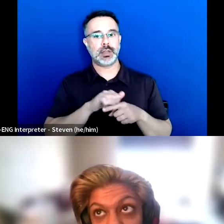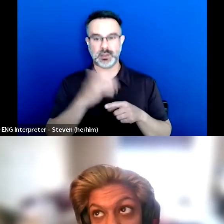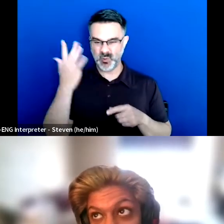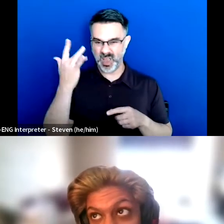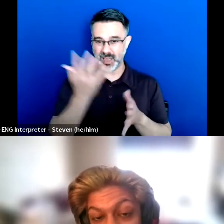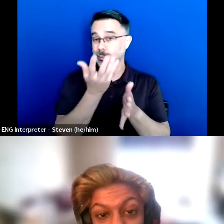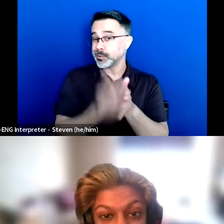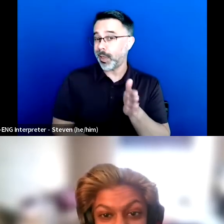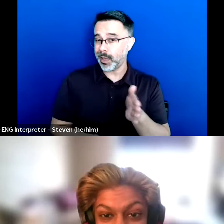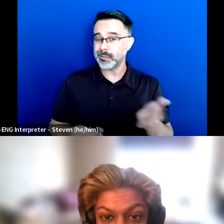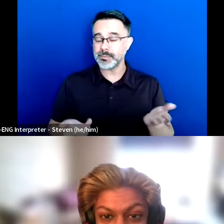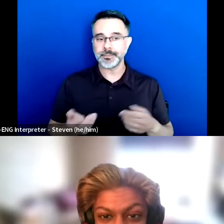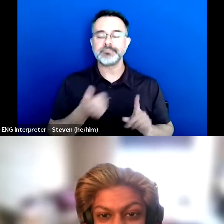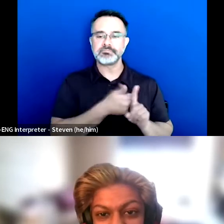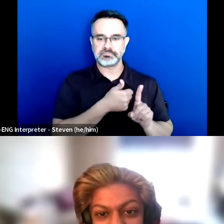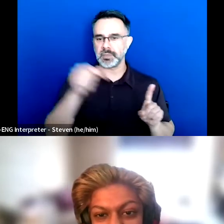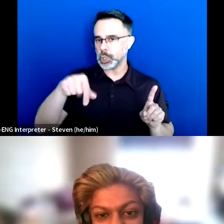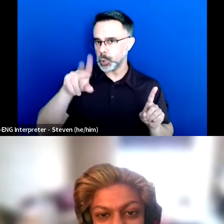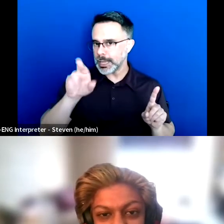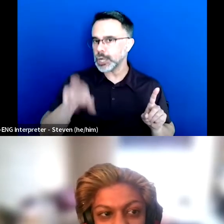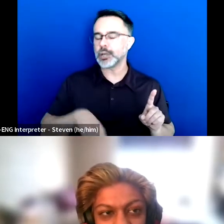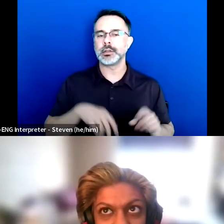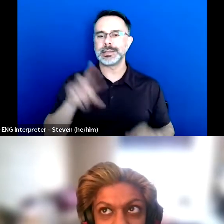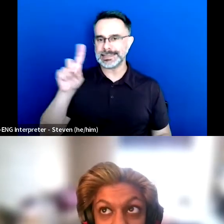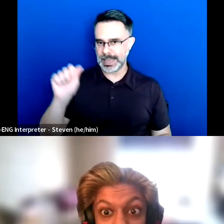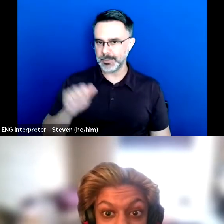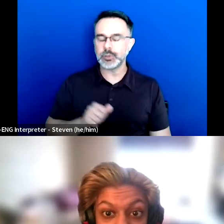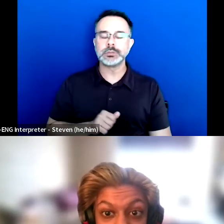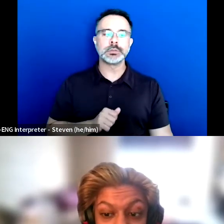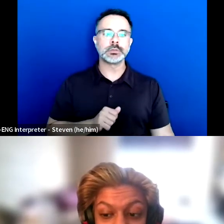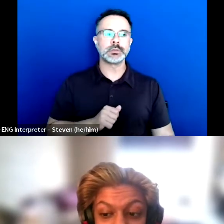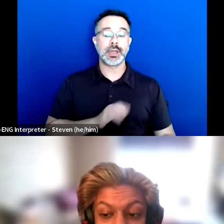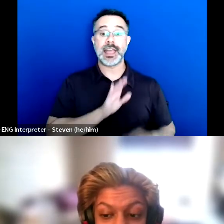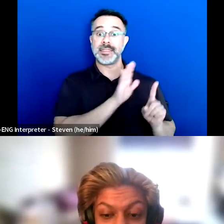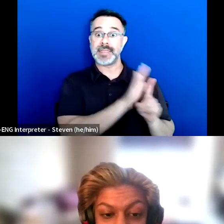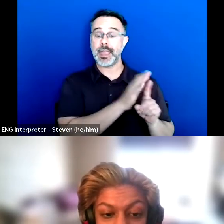They are also queer and disabled, and their employer at the time,